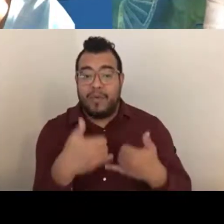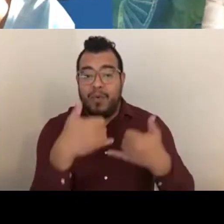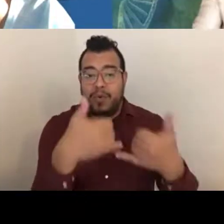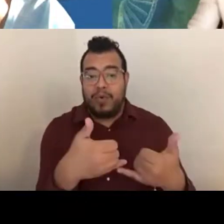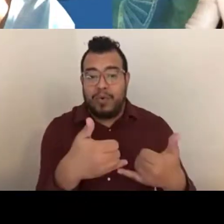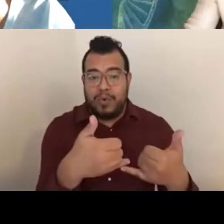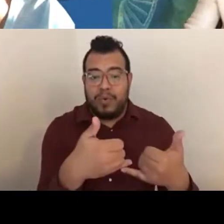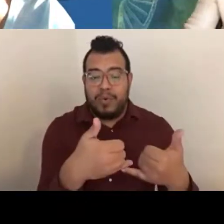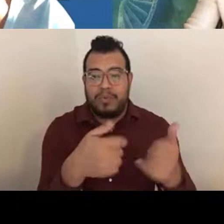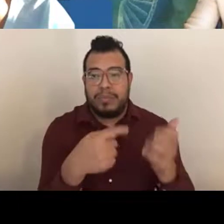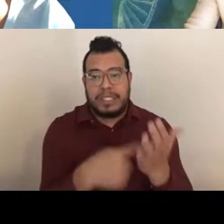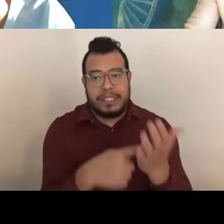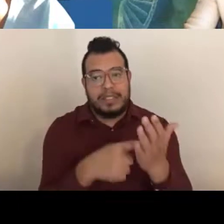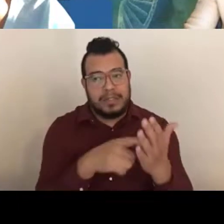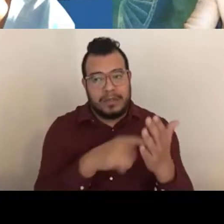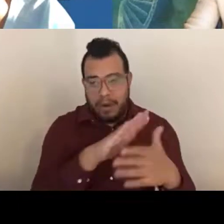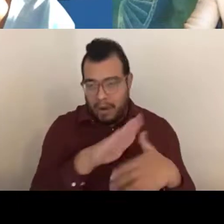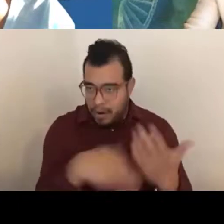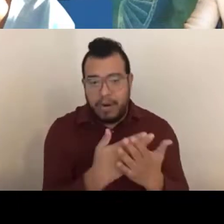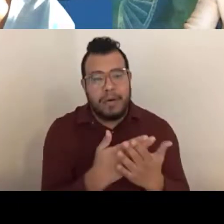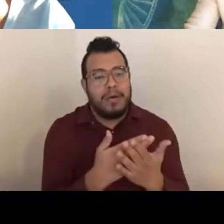So F awards usually aren't triaged.